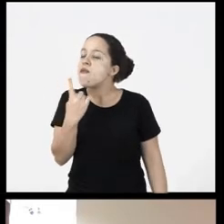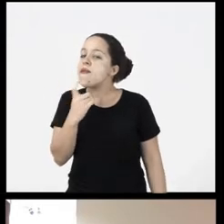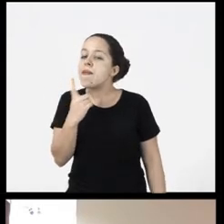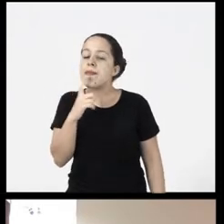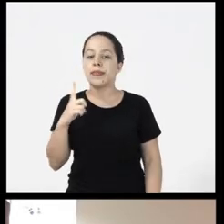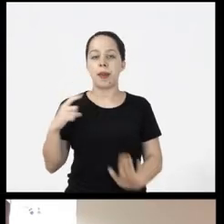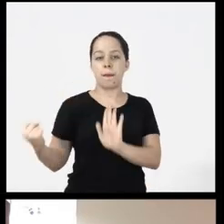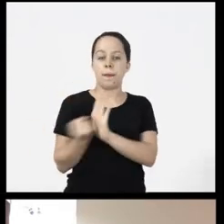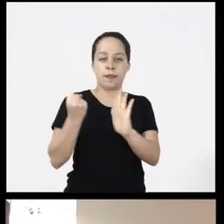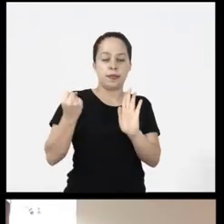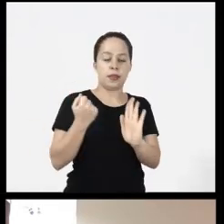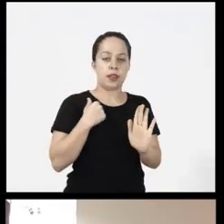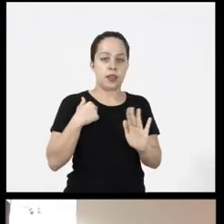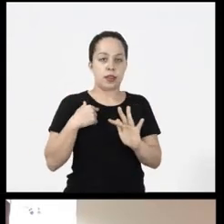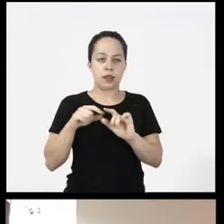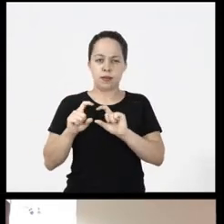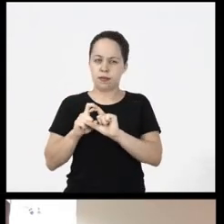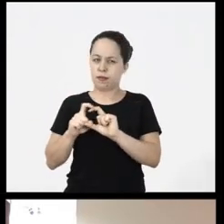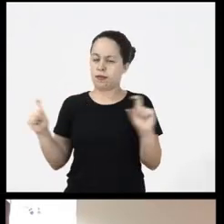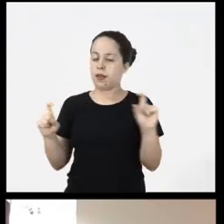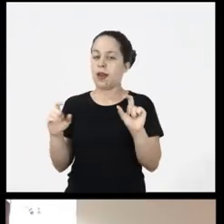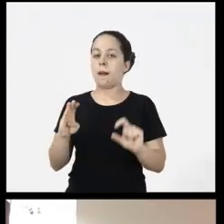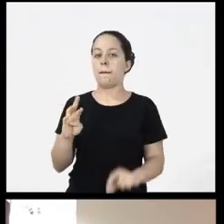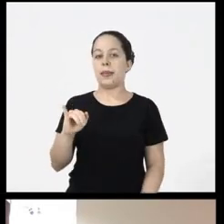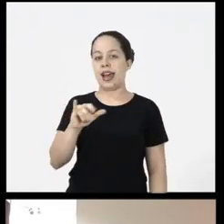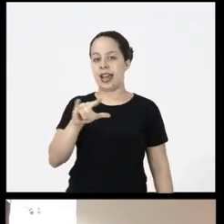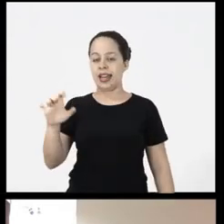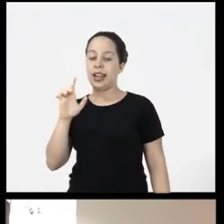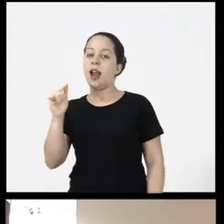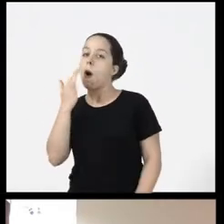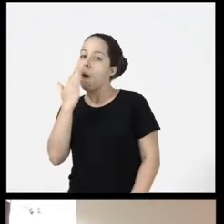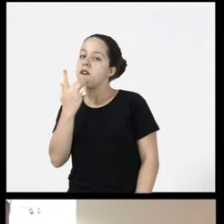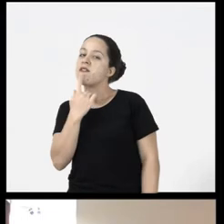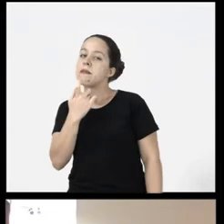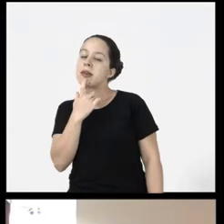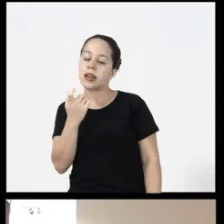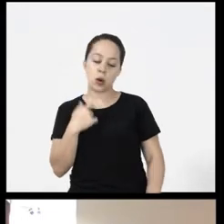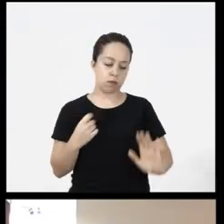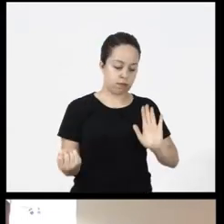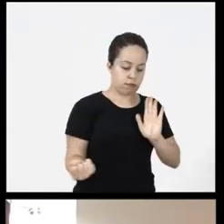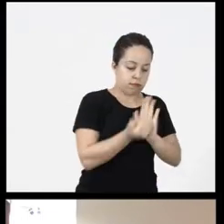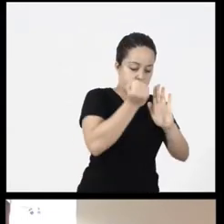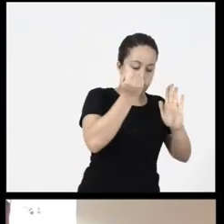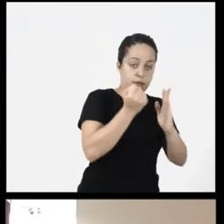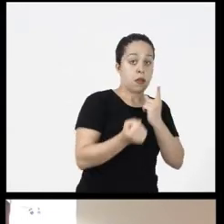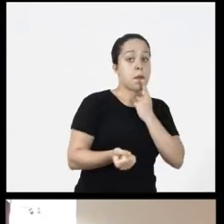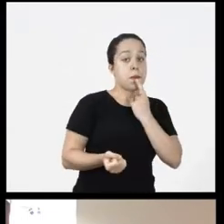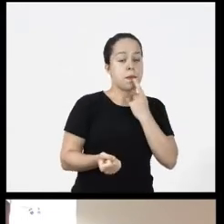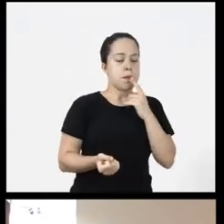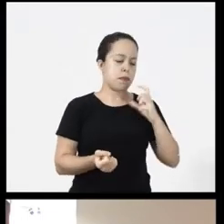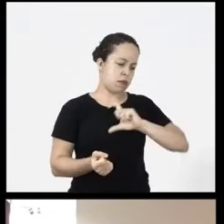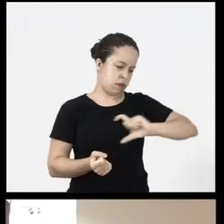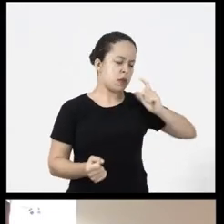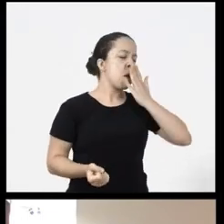I put the Braille line in Red and another one highlighted by color I did not forget to